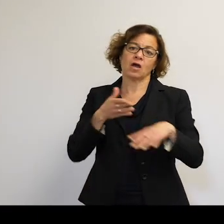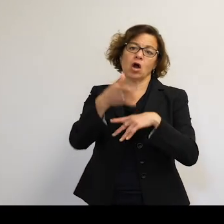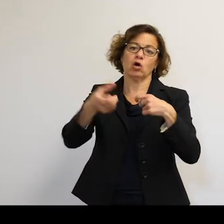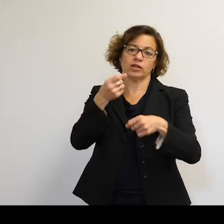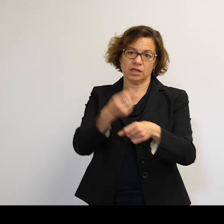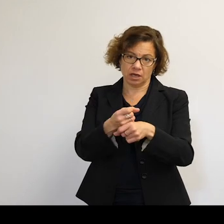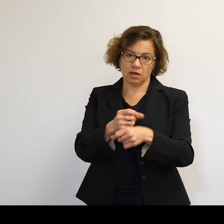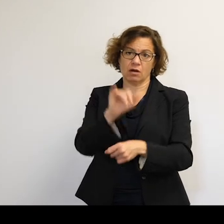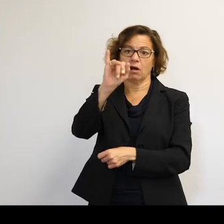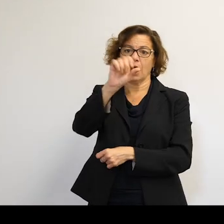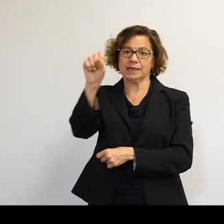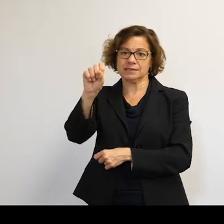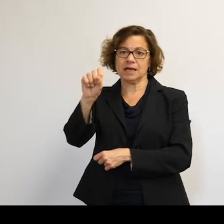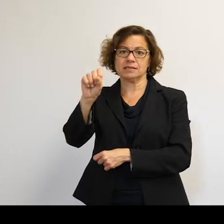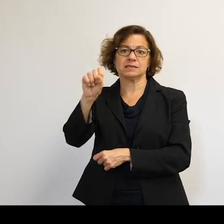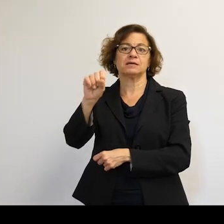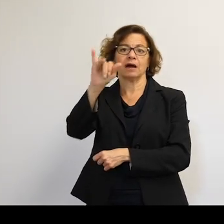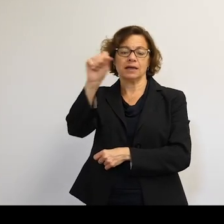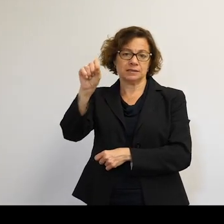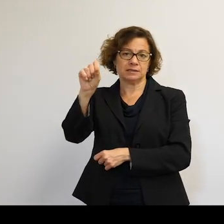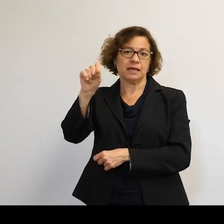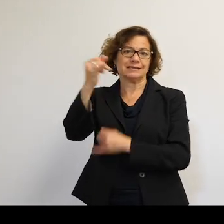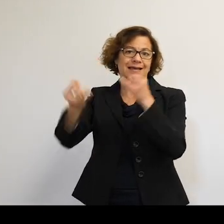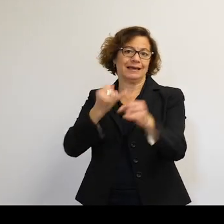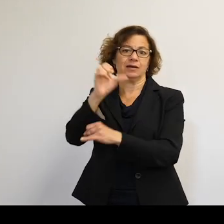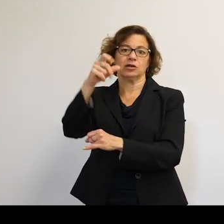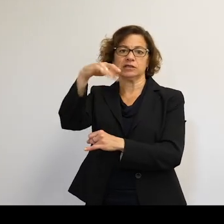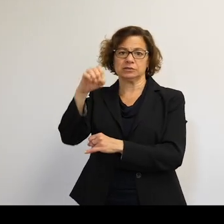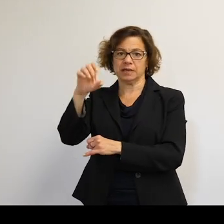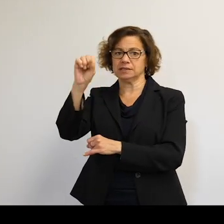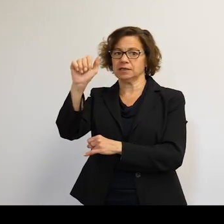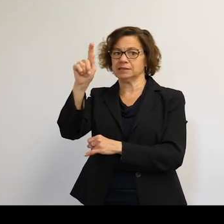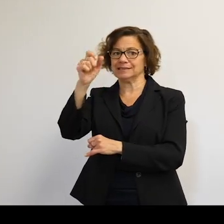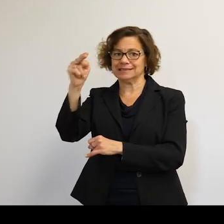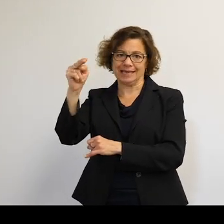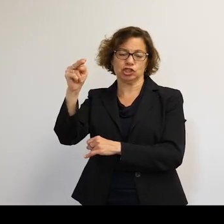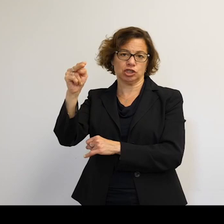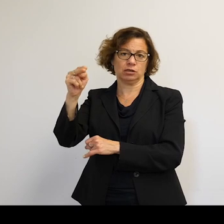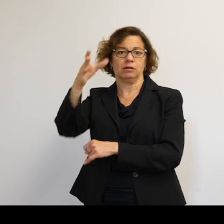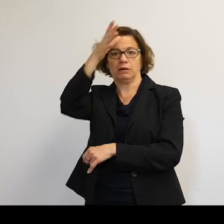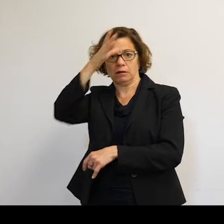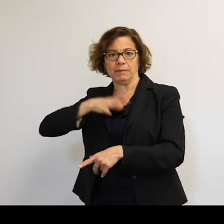I mean, the ISS is a special situation. It's got-- it's permanently manned, so it's probably the most significant object